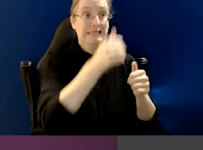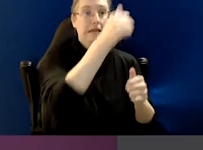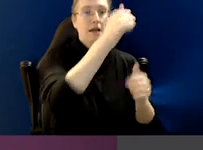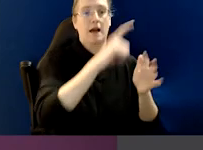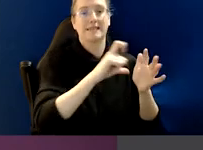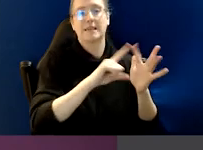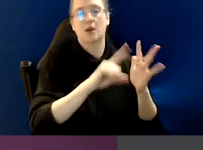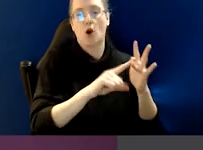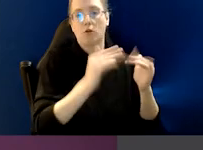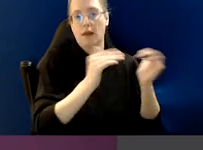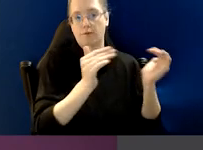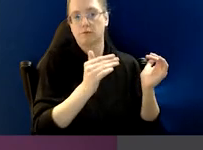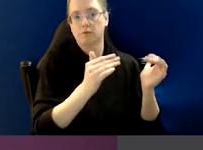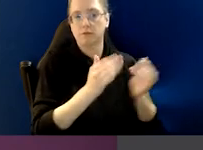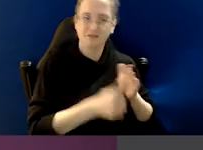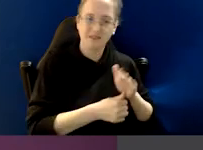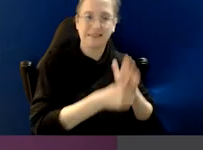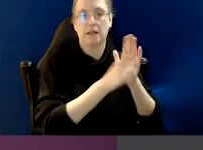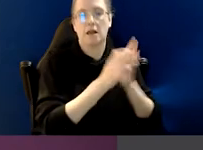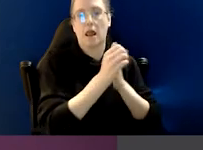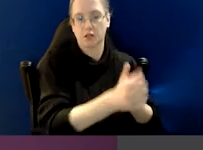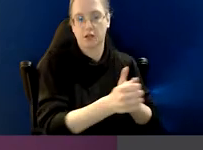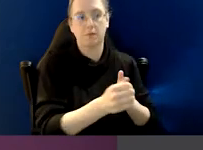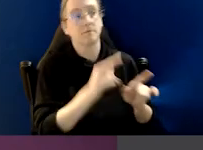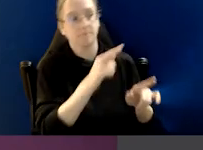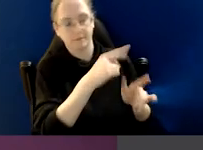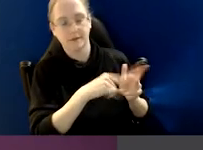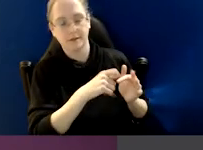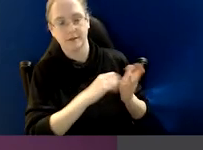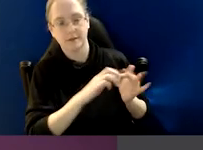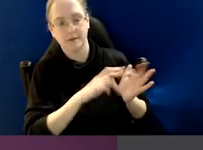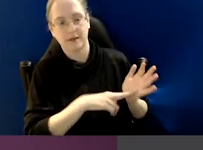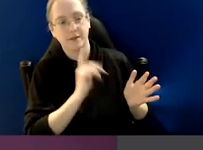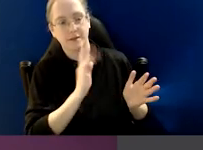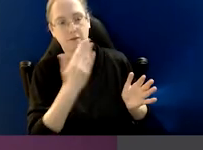Making the point that Stephen has made earlier about ethical